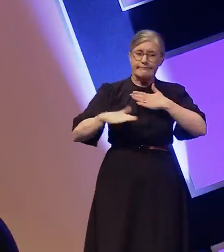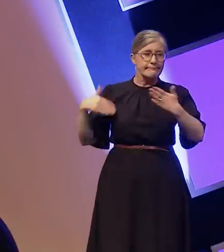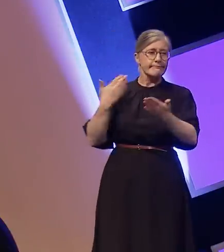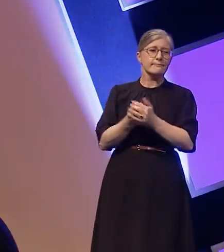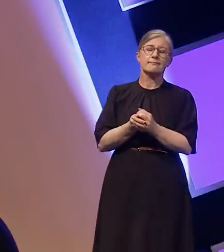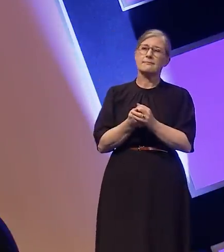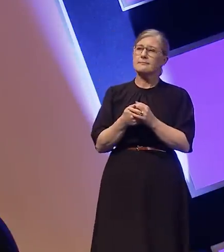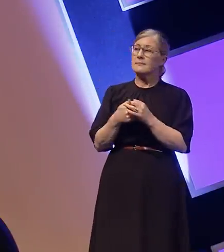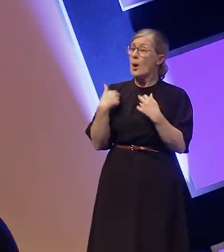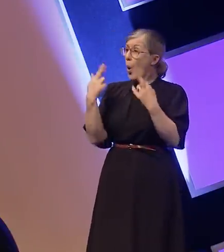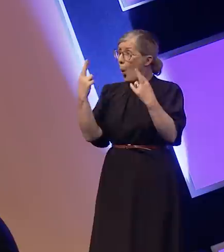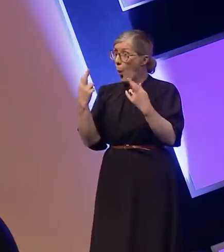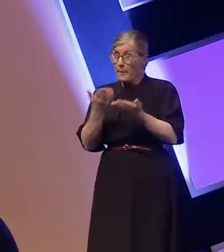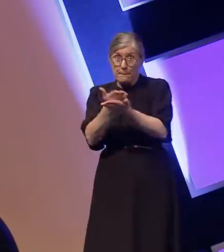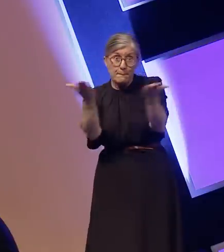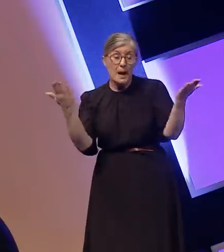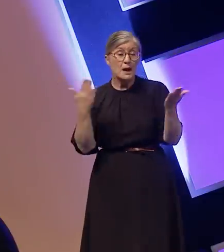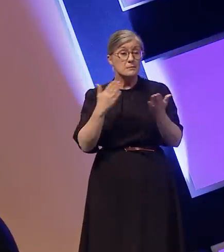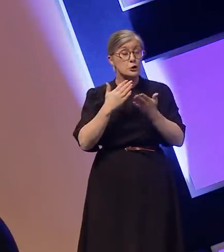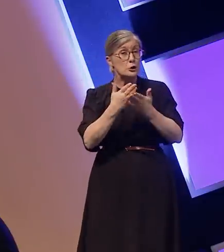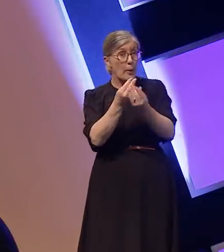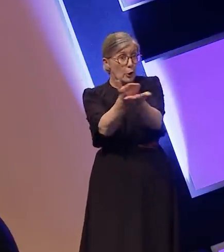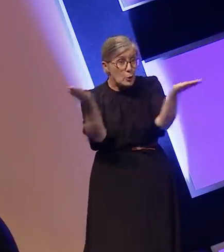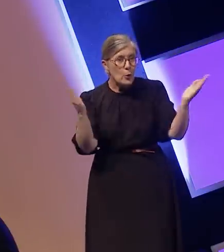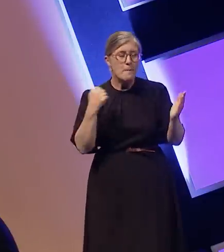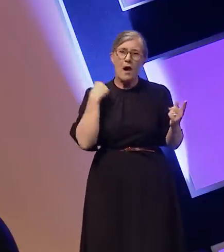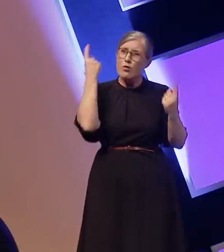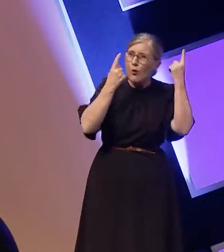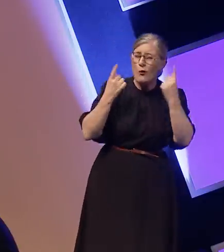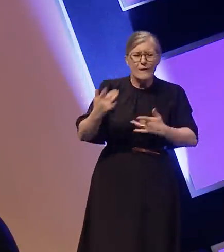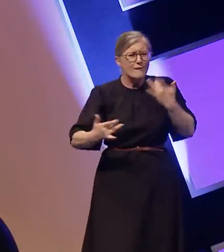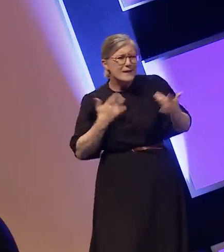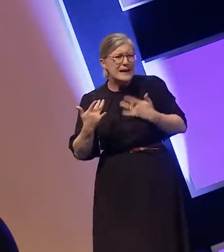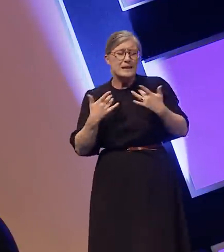encourage you to think about how you can improve the experience of deaf people when you hire them.